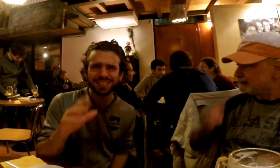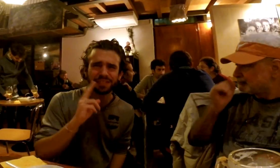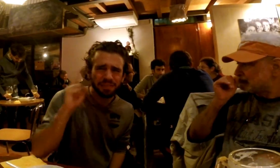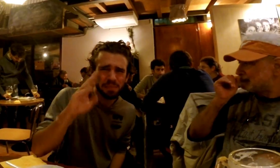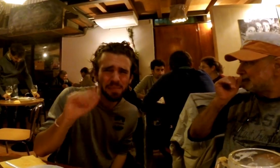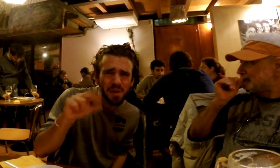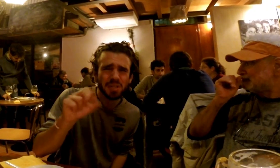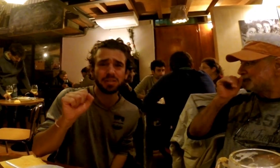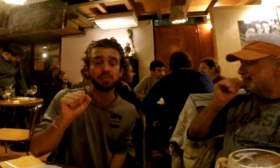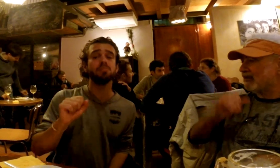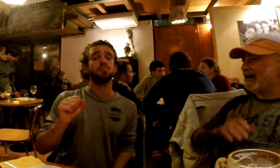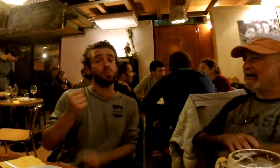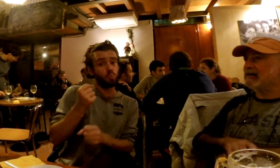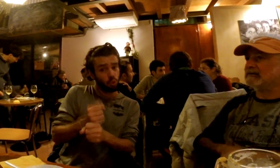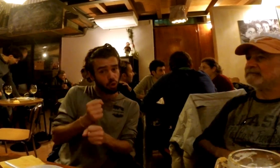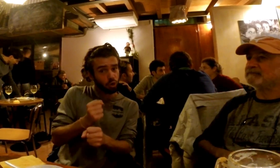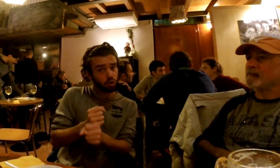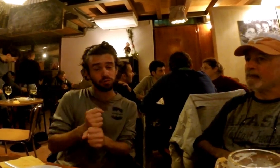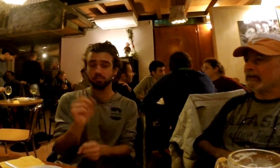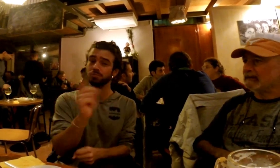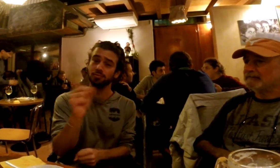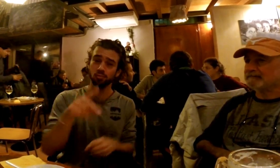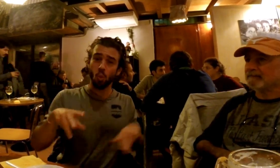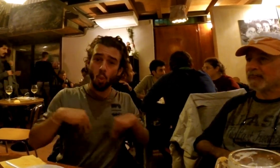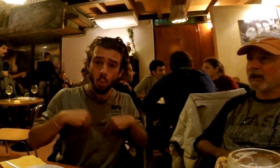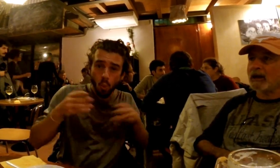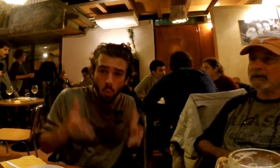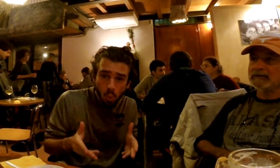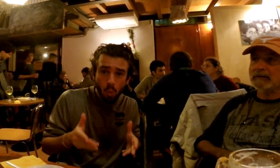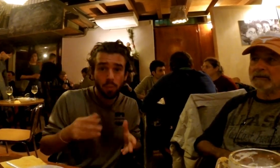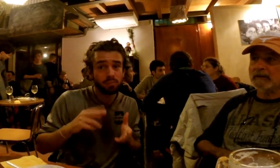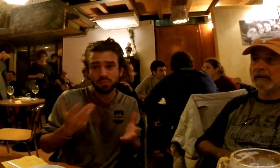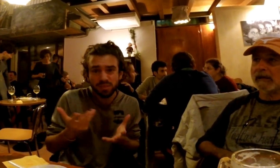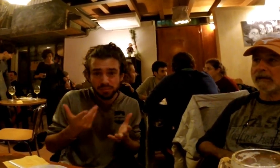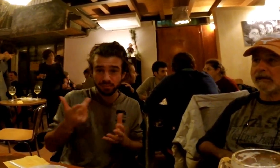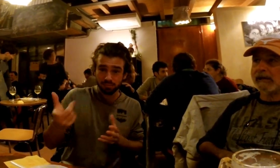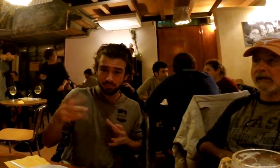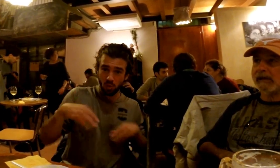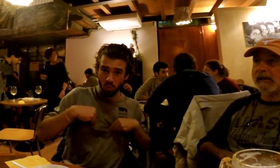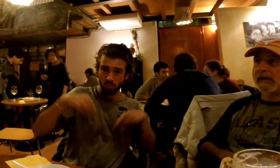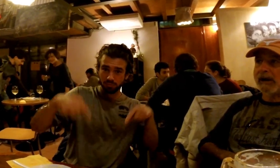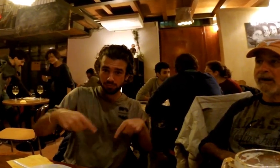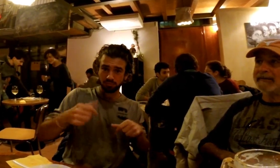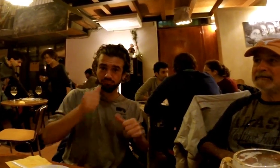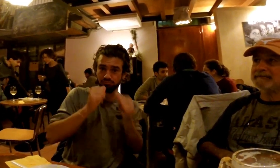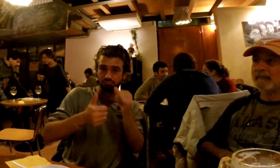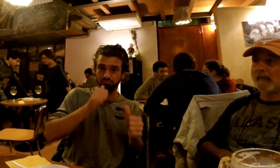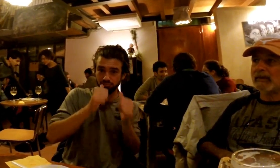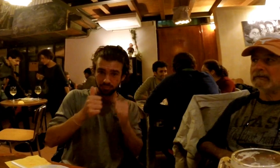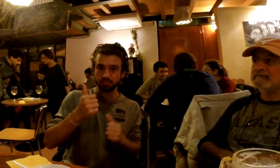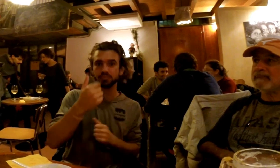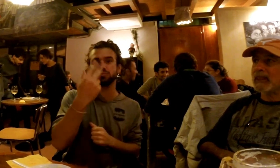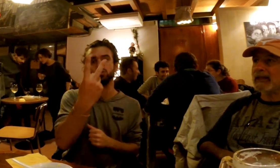A Deaf-owned bar? wow The workers and 2 owners are Deaf.